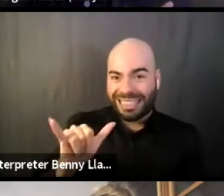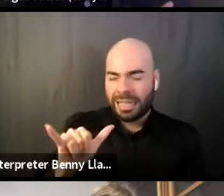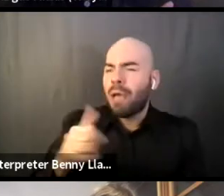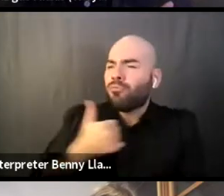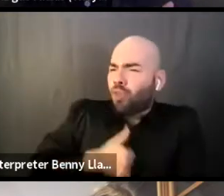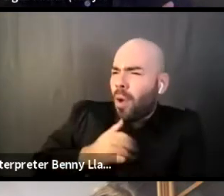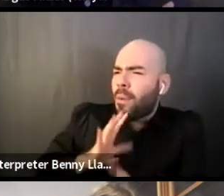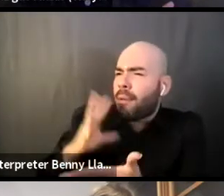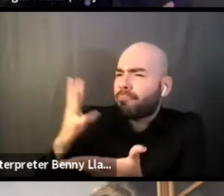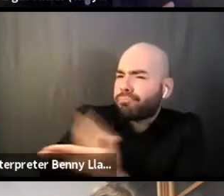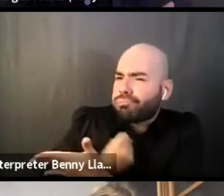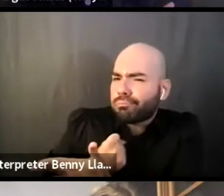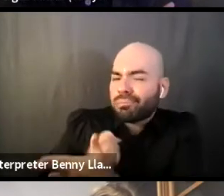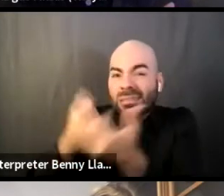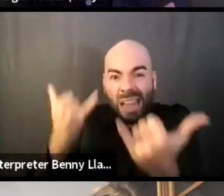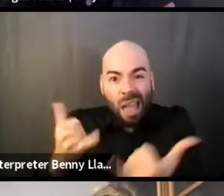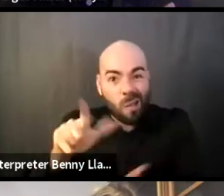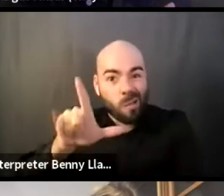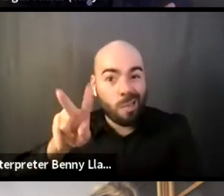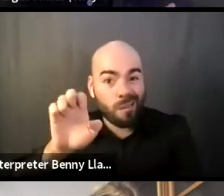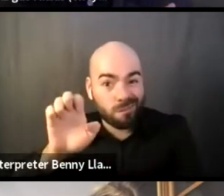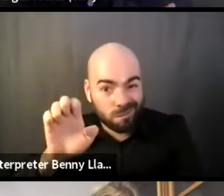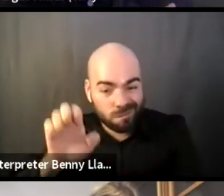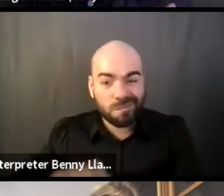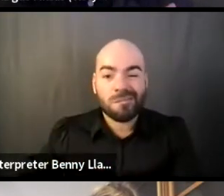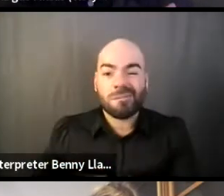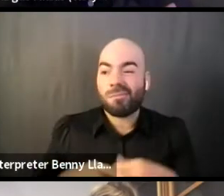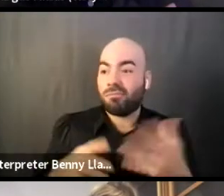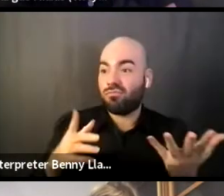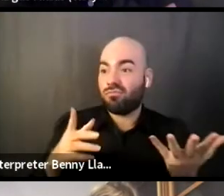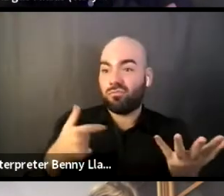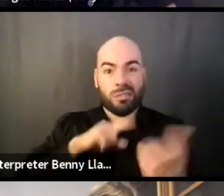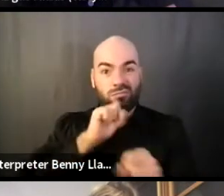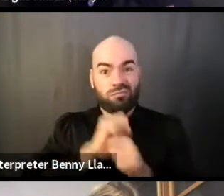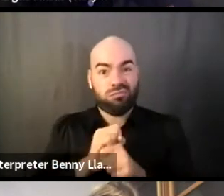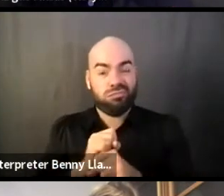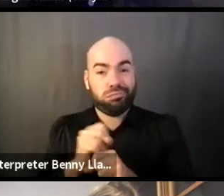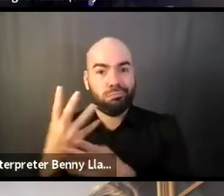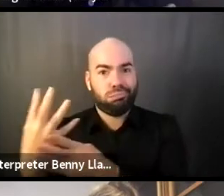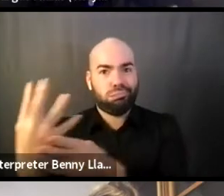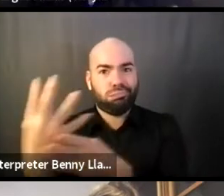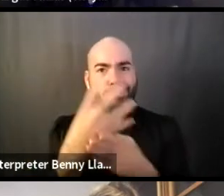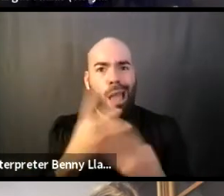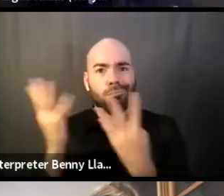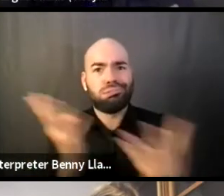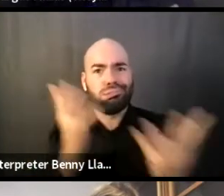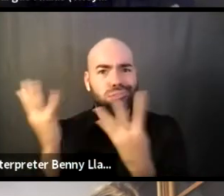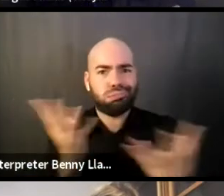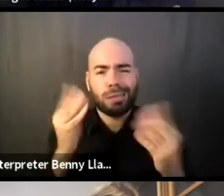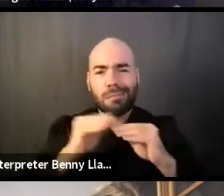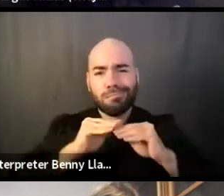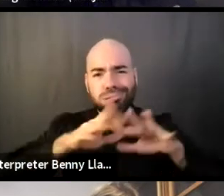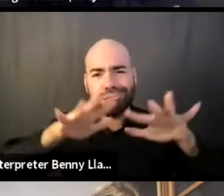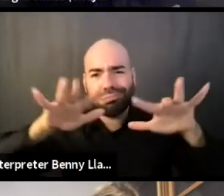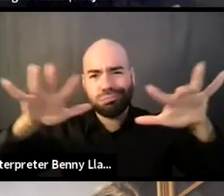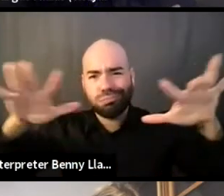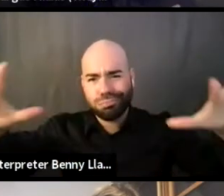just because we are live and we are streaming to people all over the country and internationally,